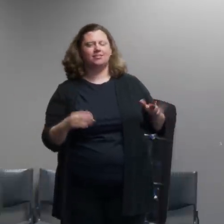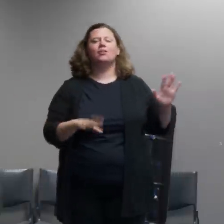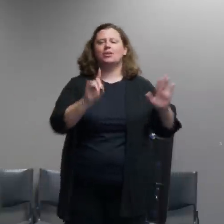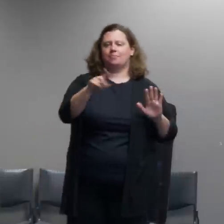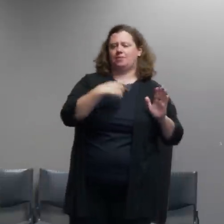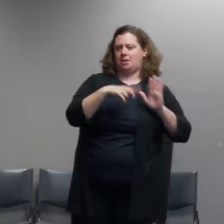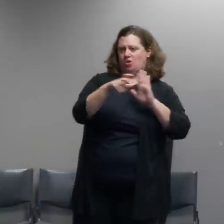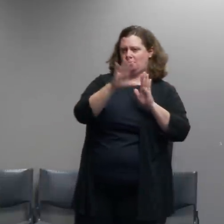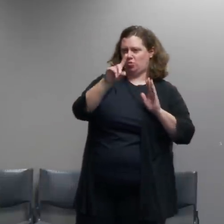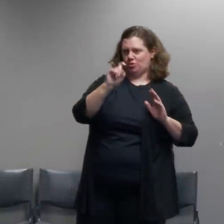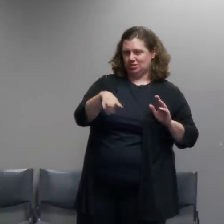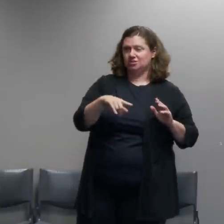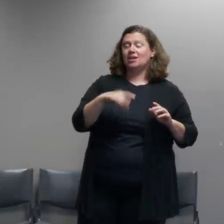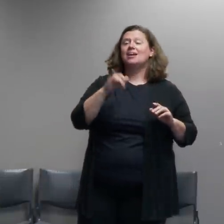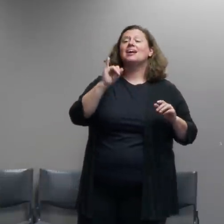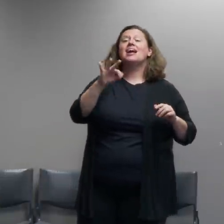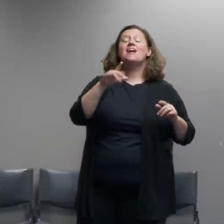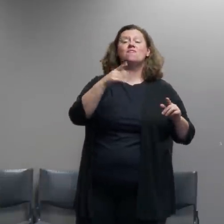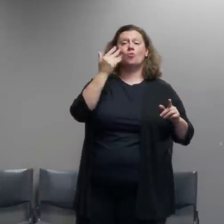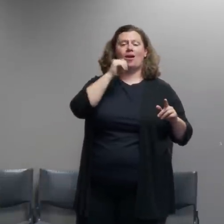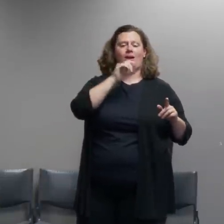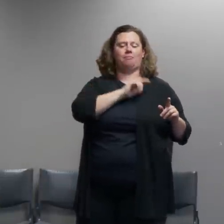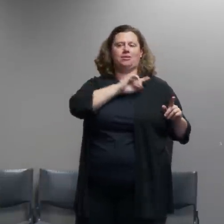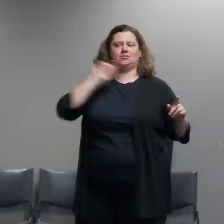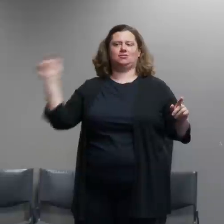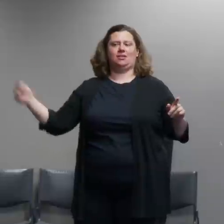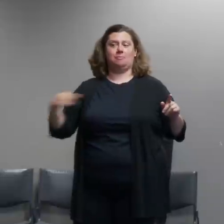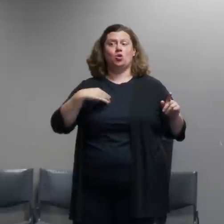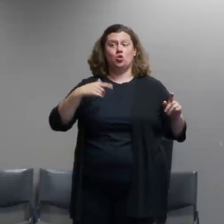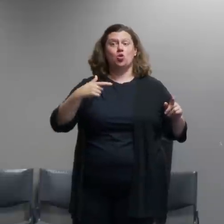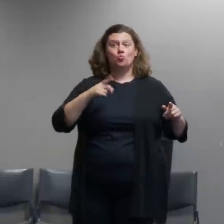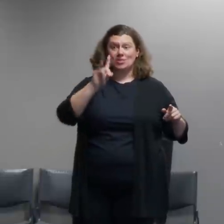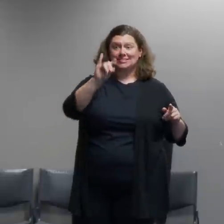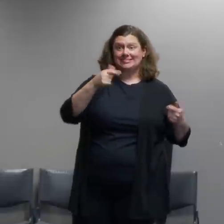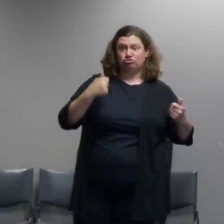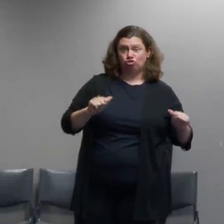we have tried that in the past and what happens